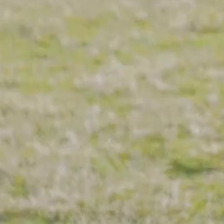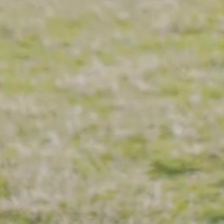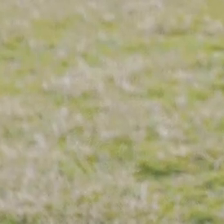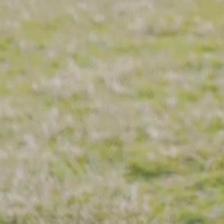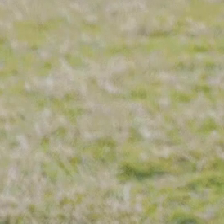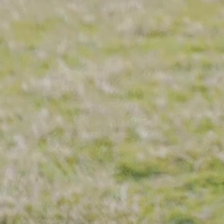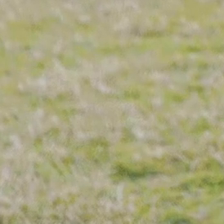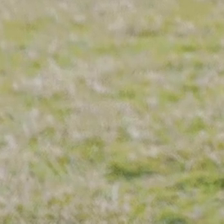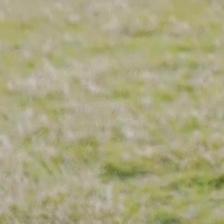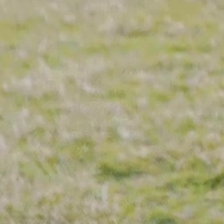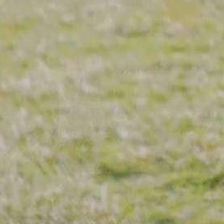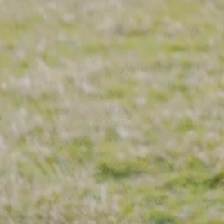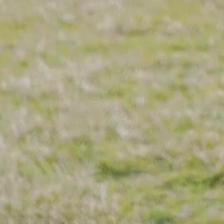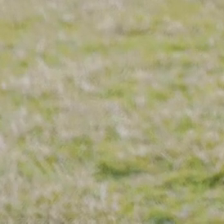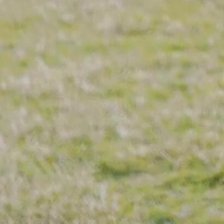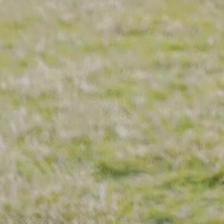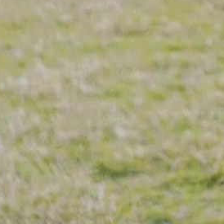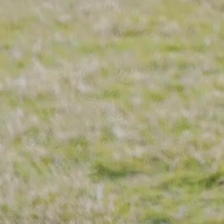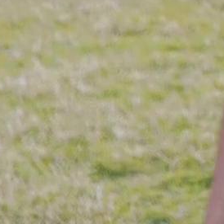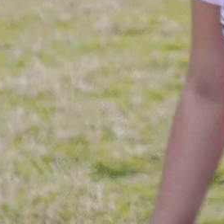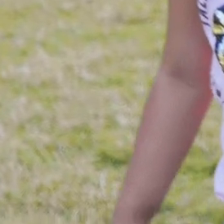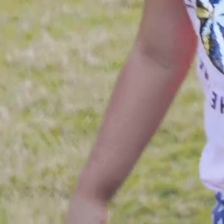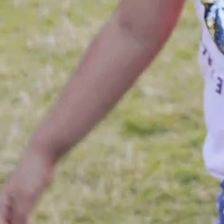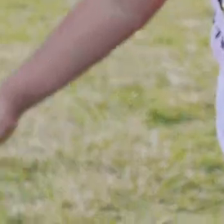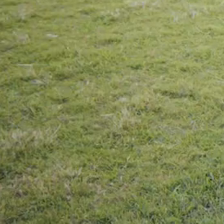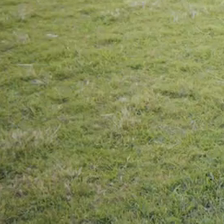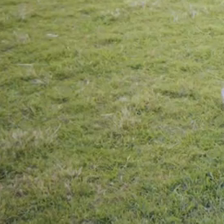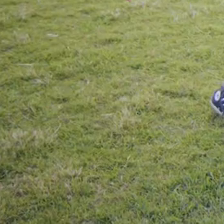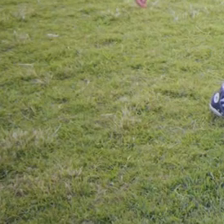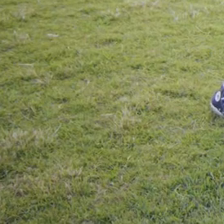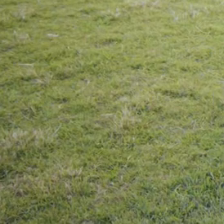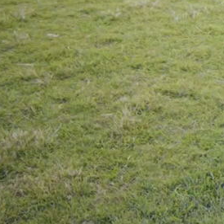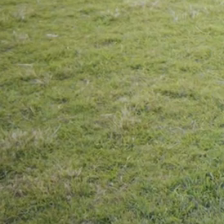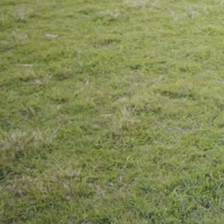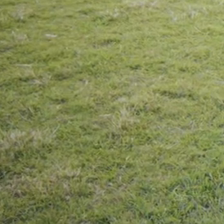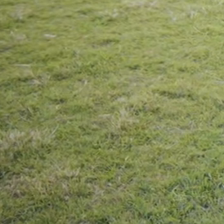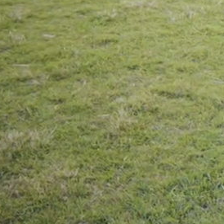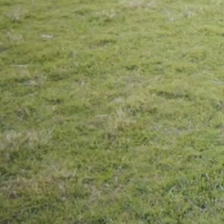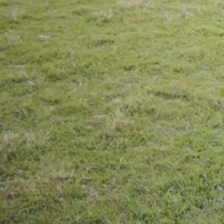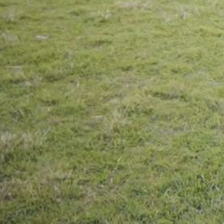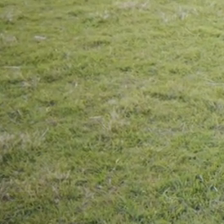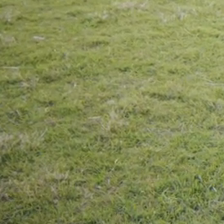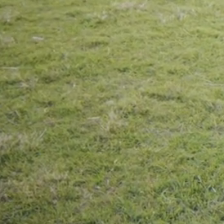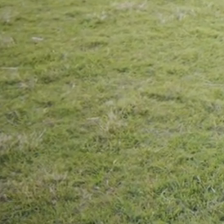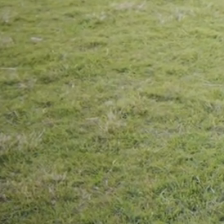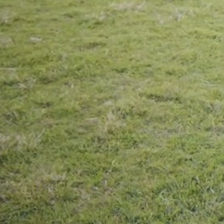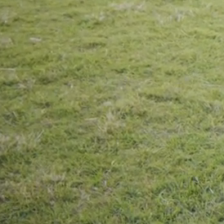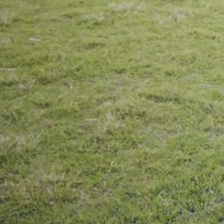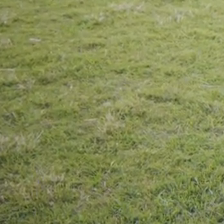Thank you! Now let's do a curtsey, to show off to our thank you. Thank you!